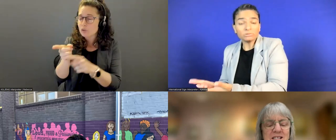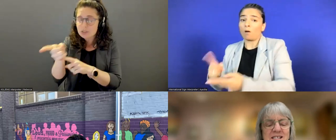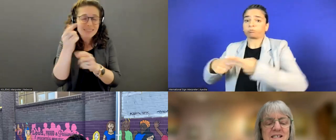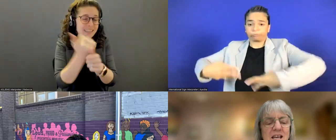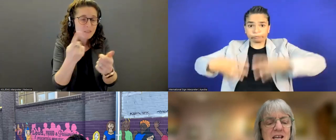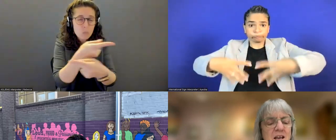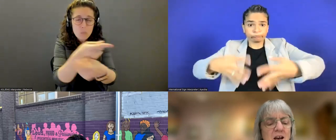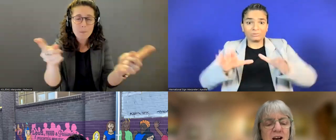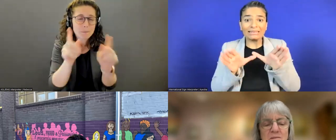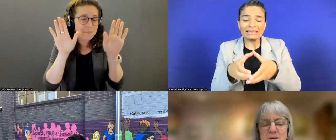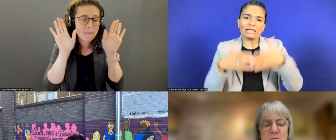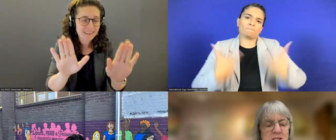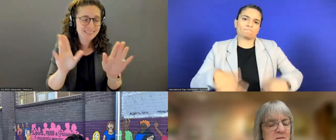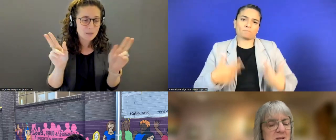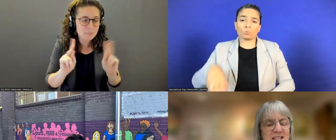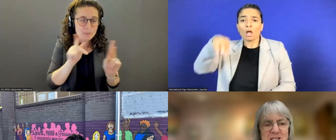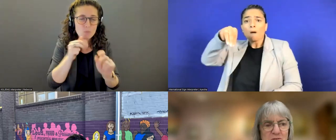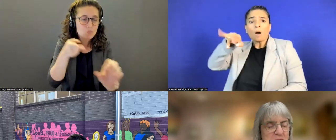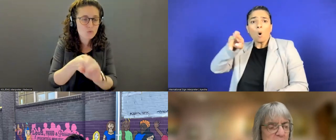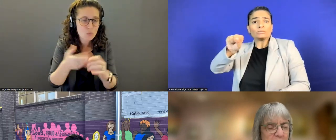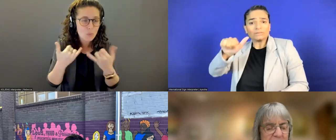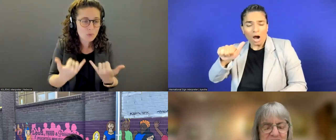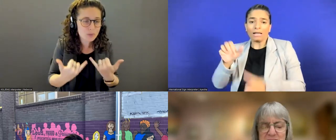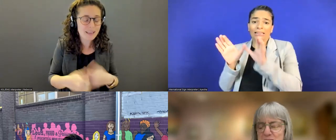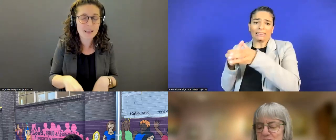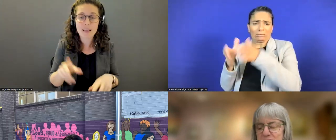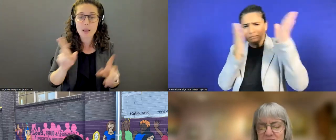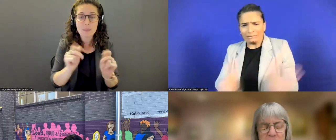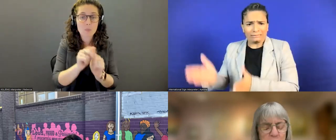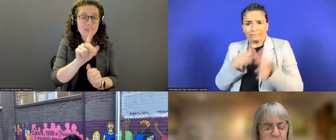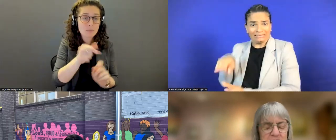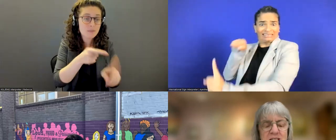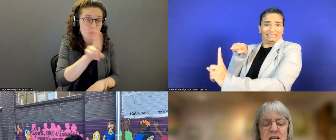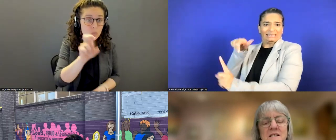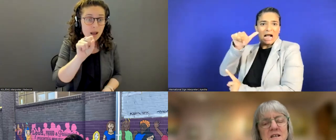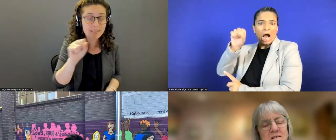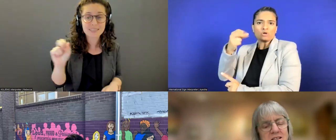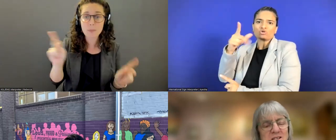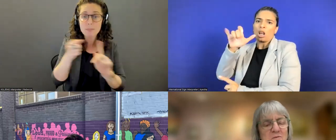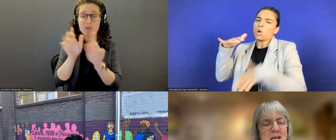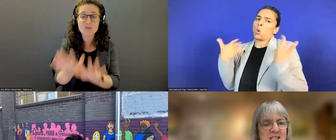joined us today. People with disabilities from the U.S., people from around the world to share this information